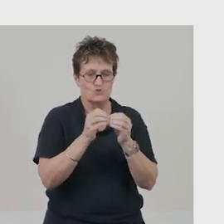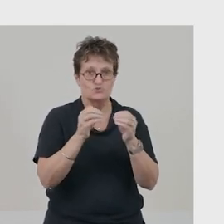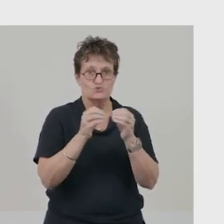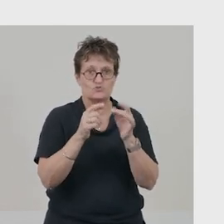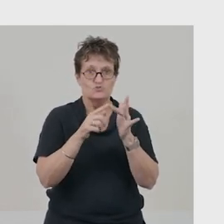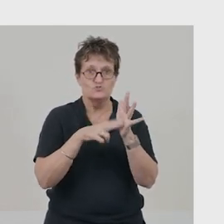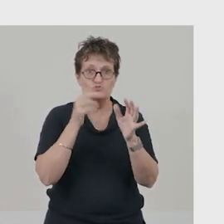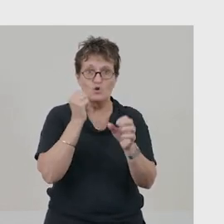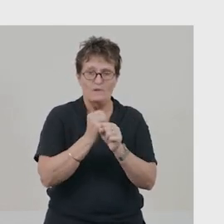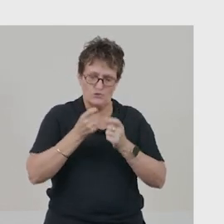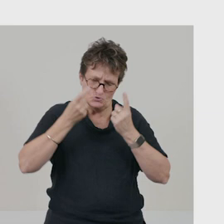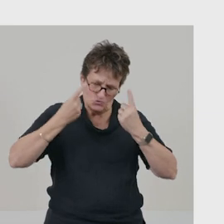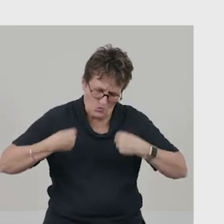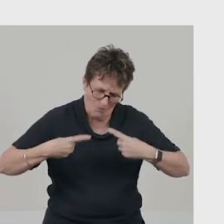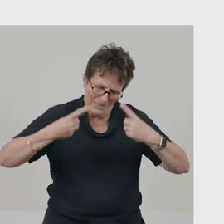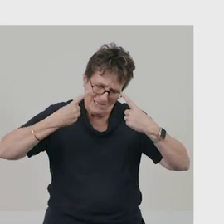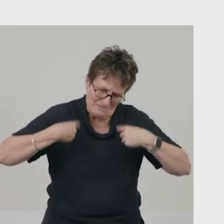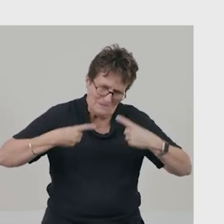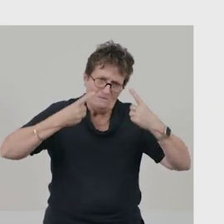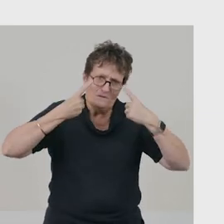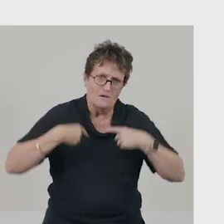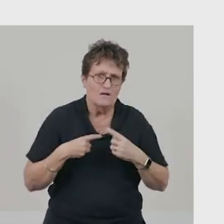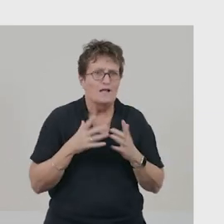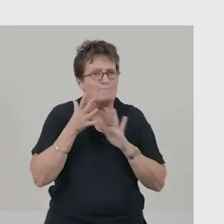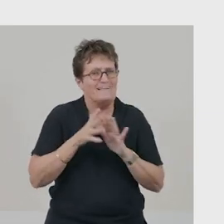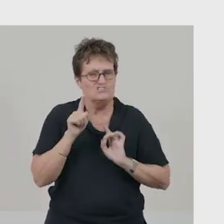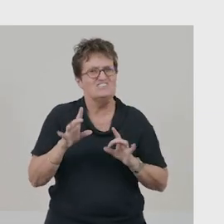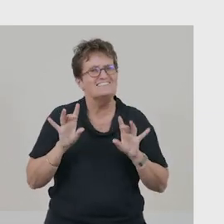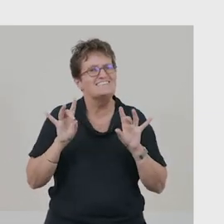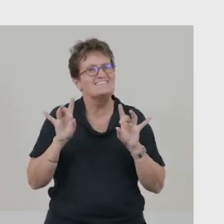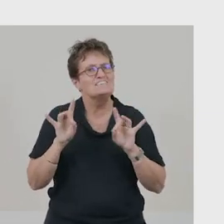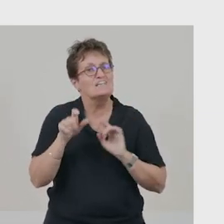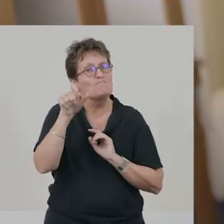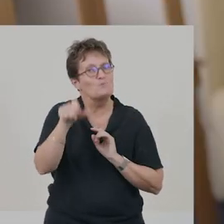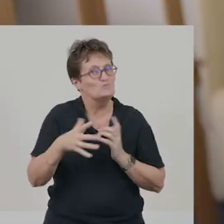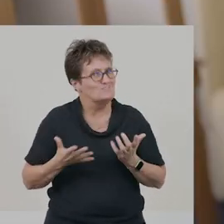This tells me she is a sensitive character - poor Oshi.